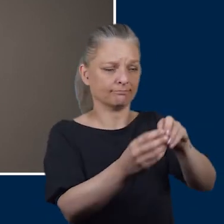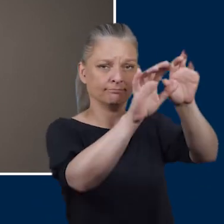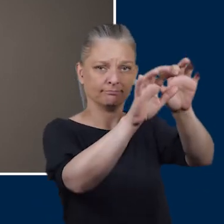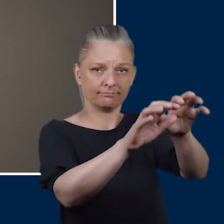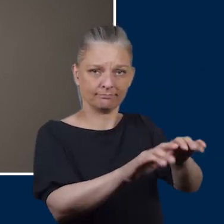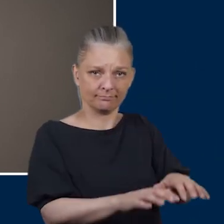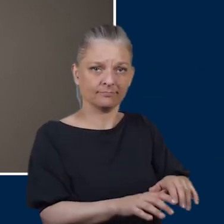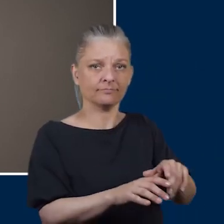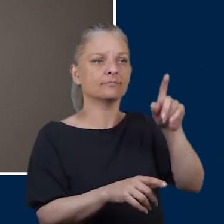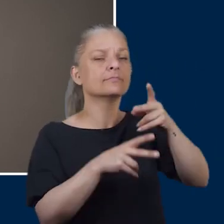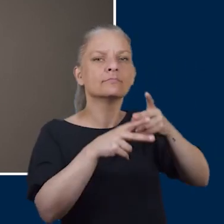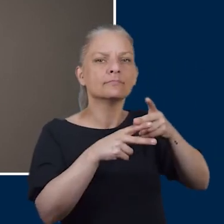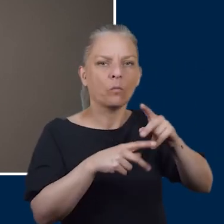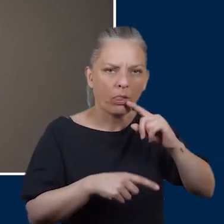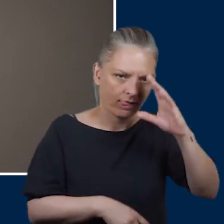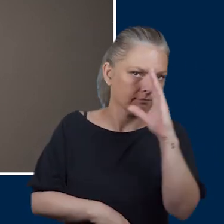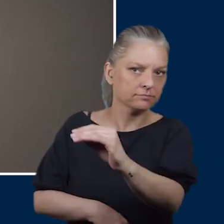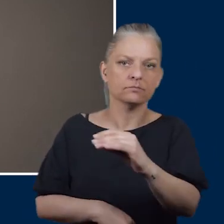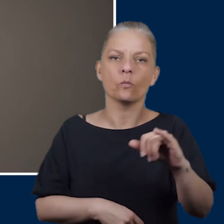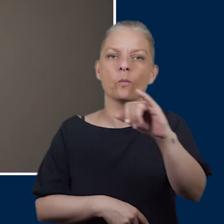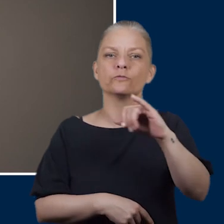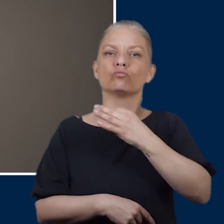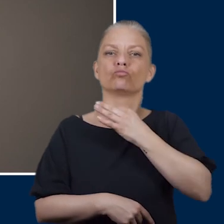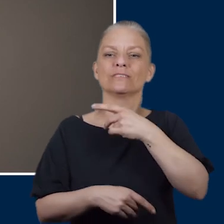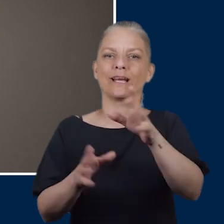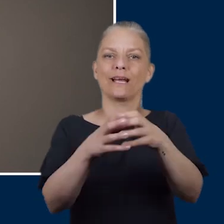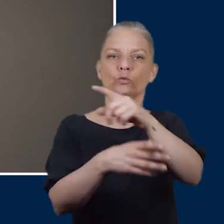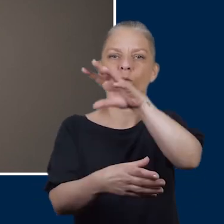the computer the healthcare professional will inform you which risk category you come under.